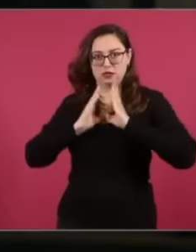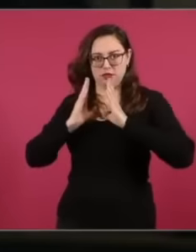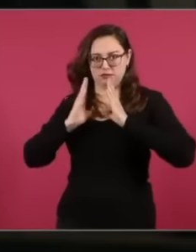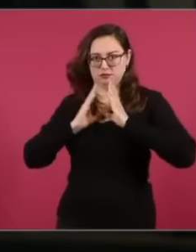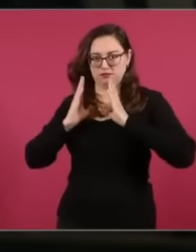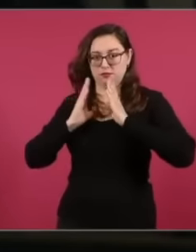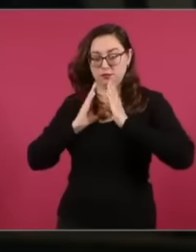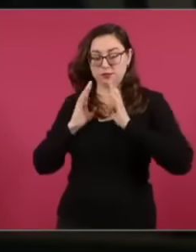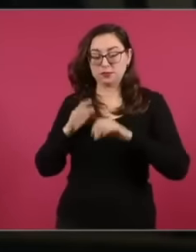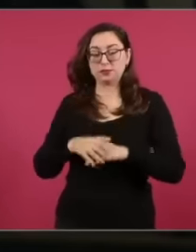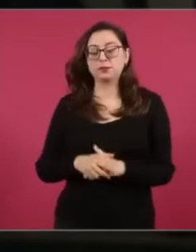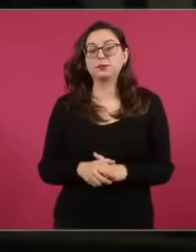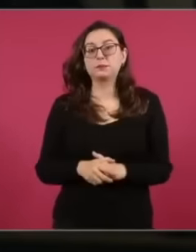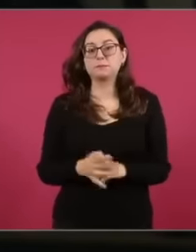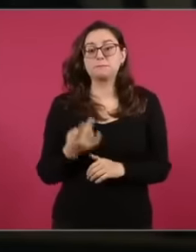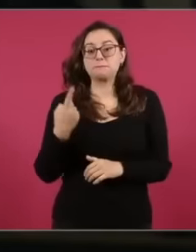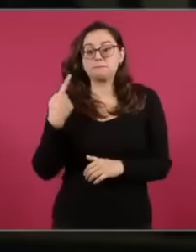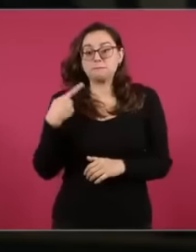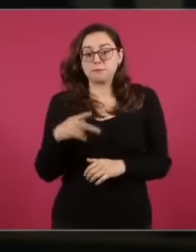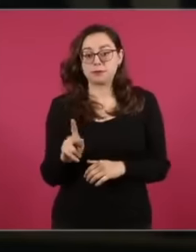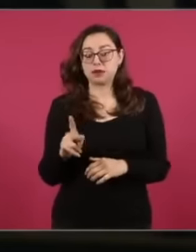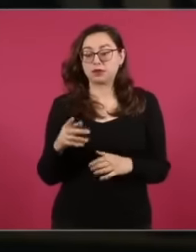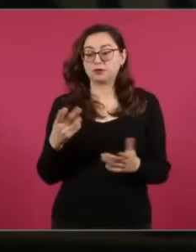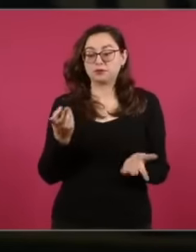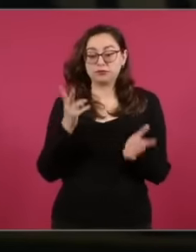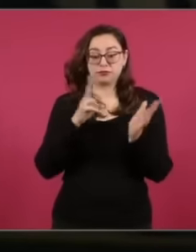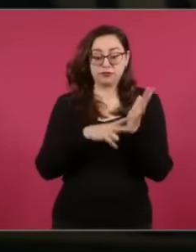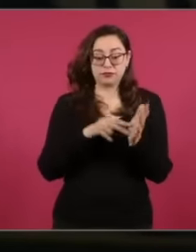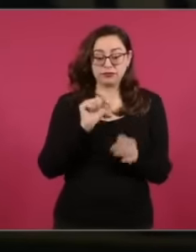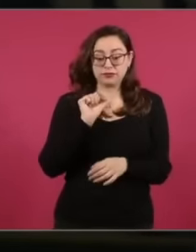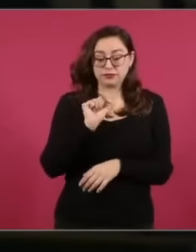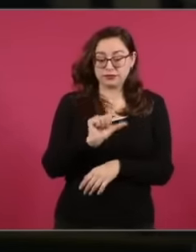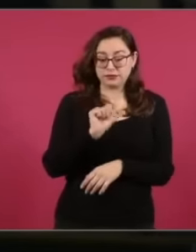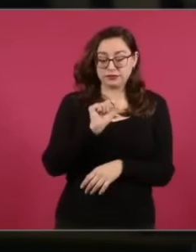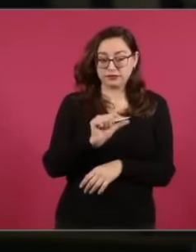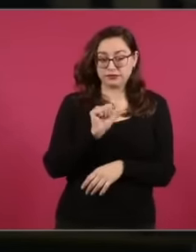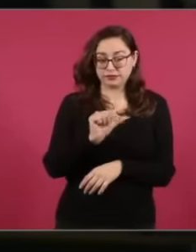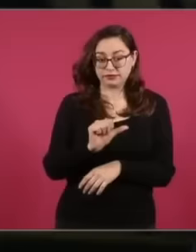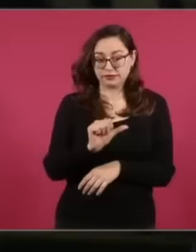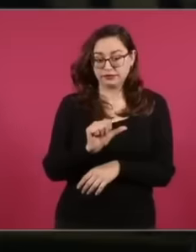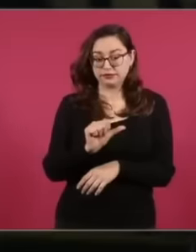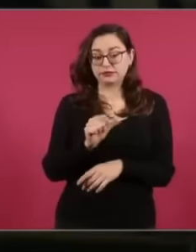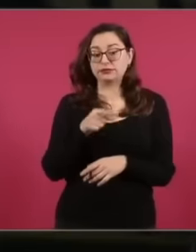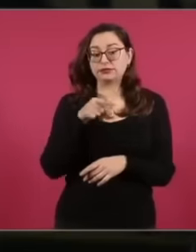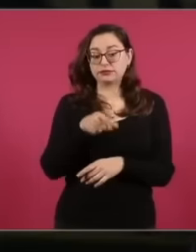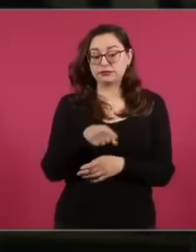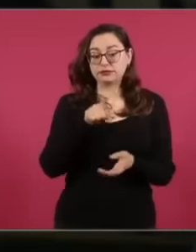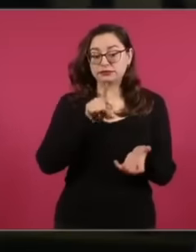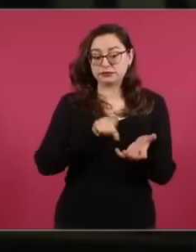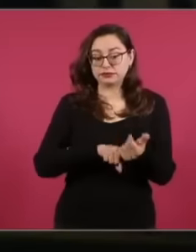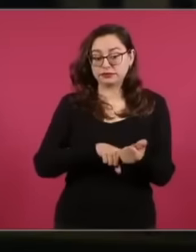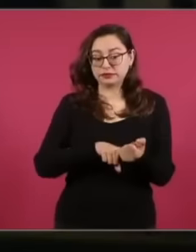military report since 201 known as the analysis of the internal and external factors that